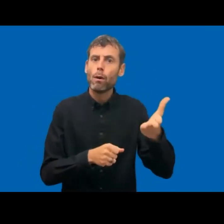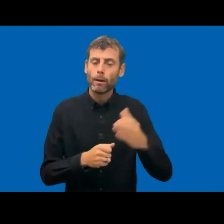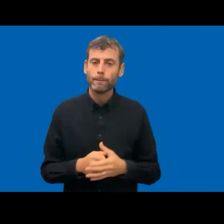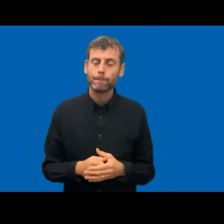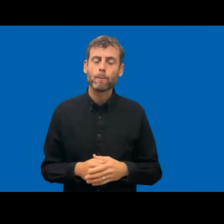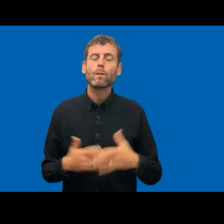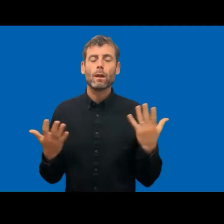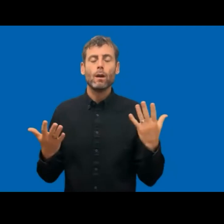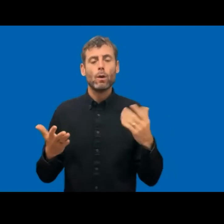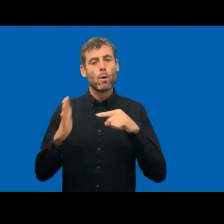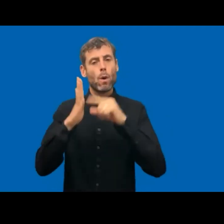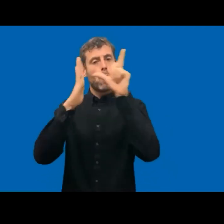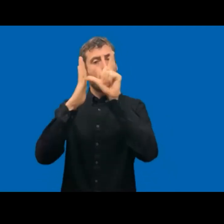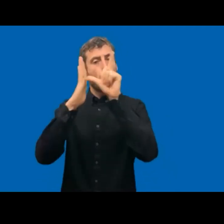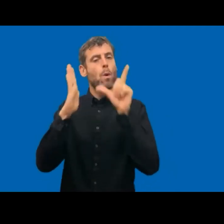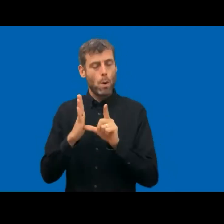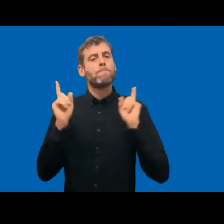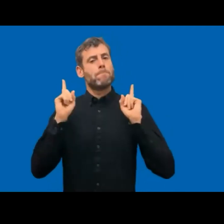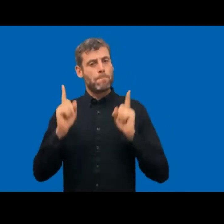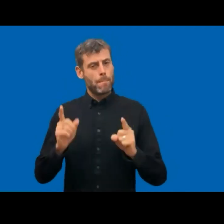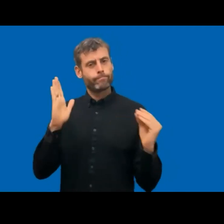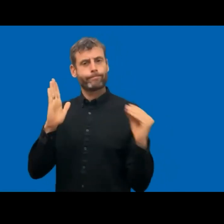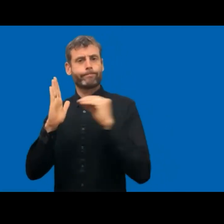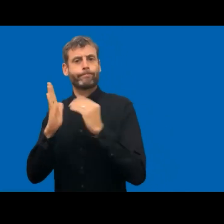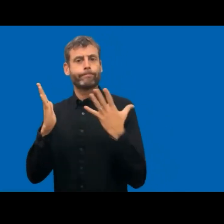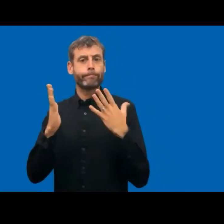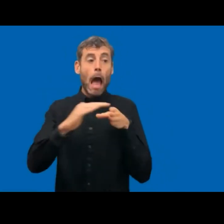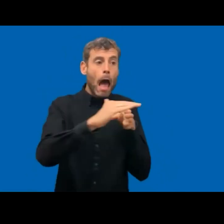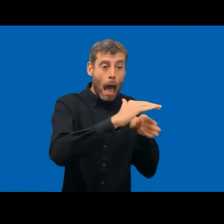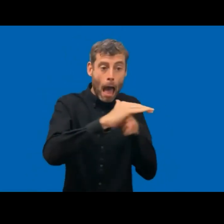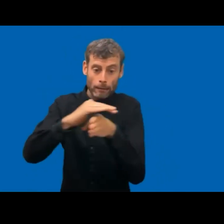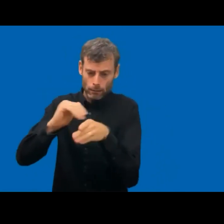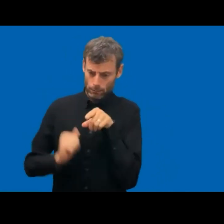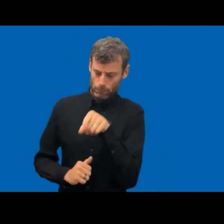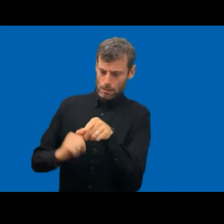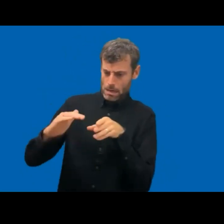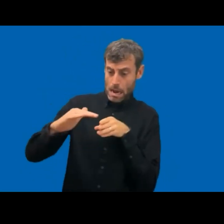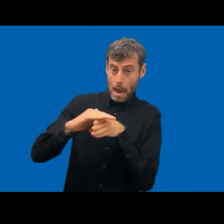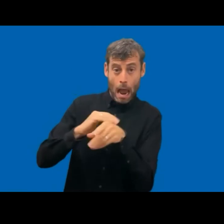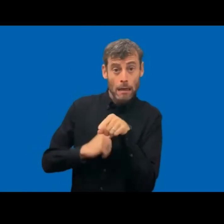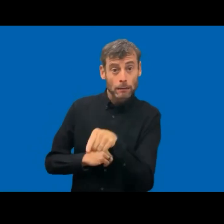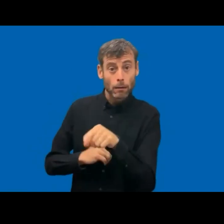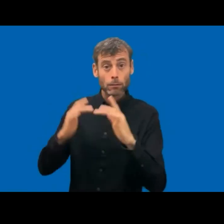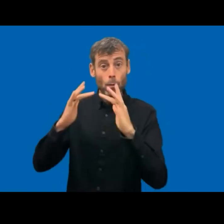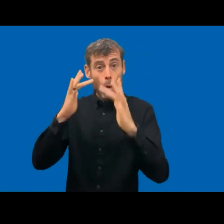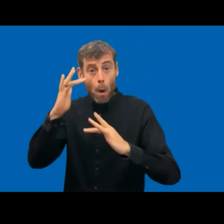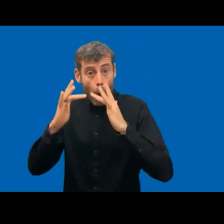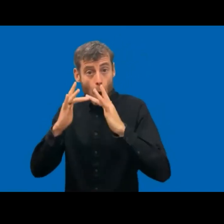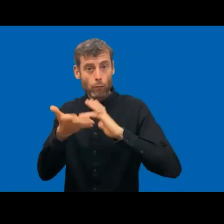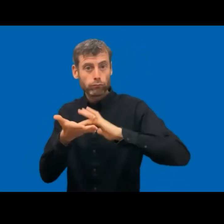by the legislation, and therefore, we will have more accessible authoring tools and therefore